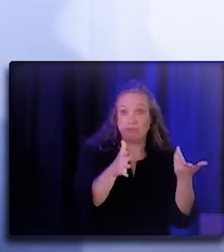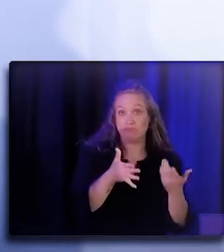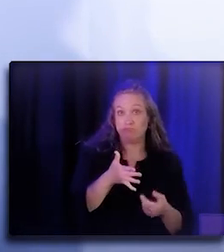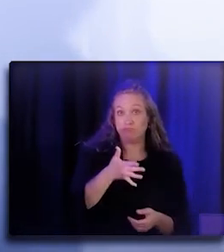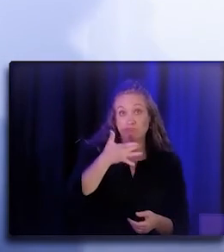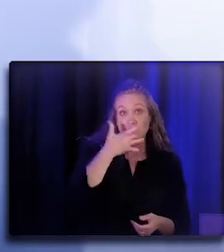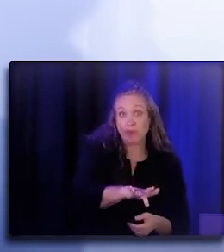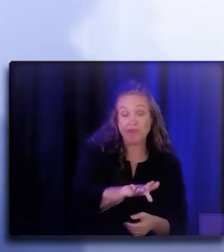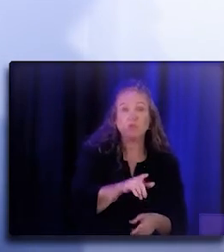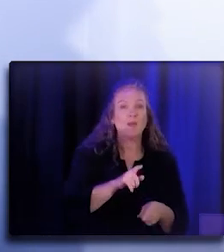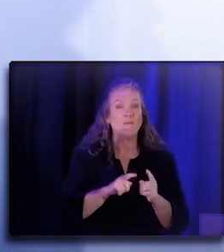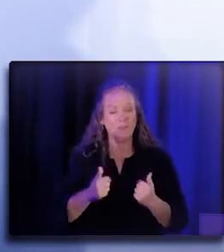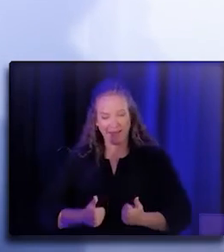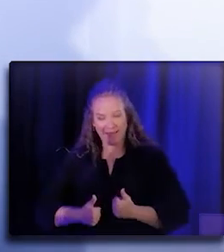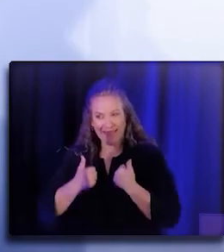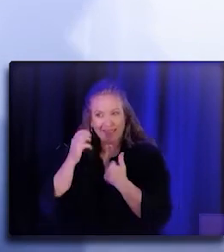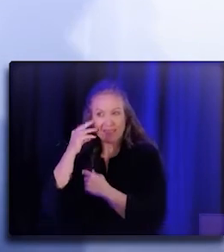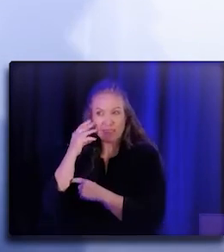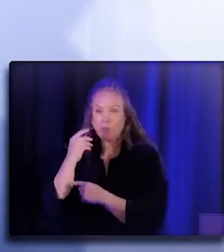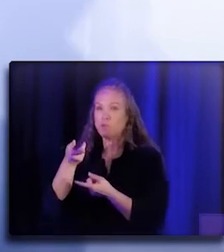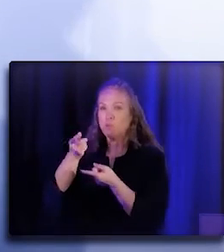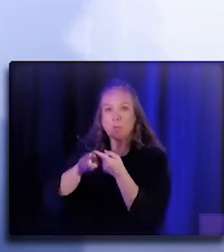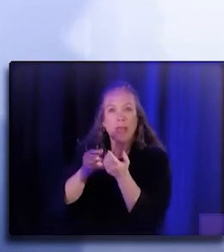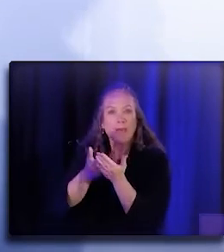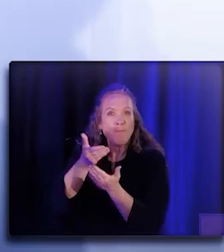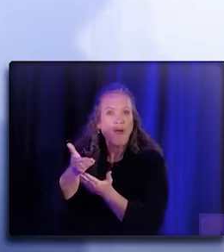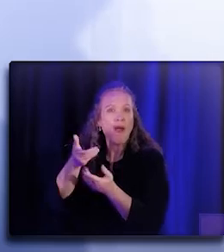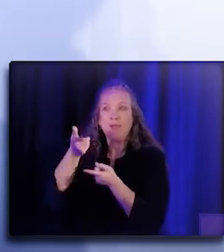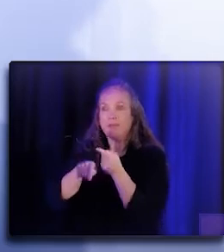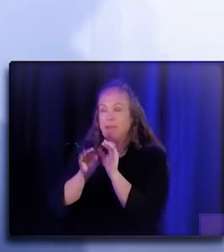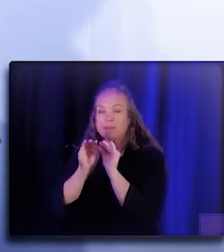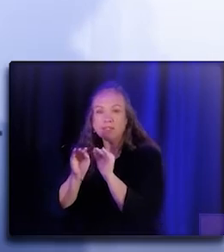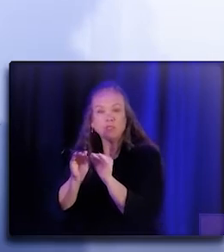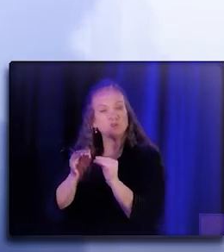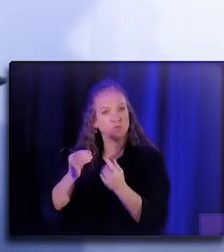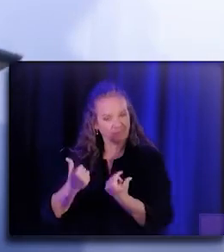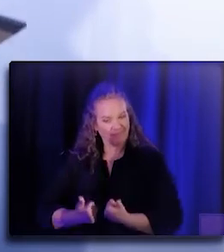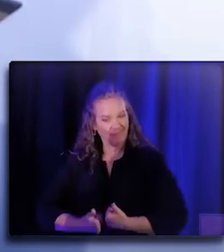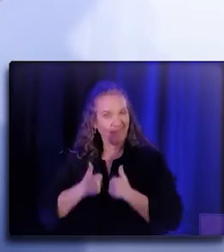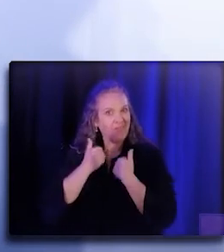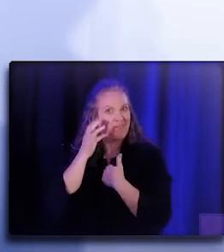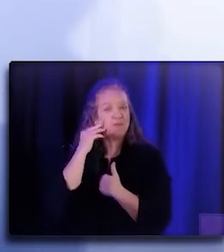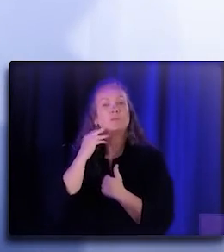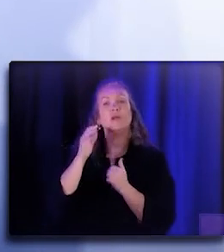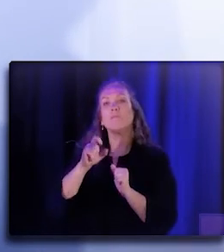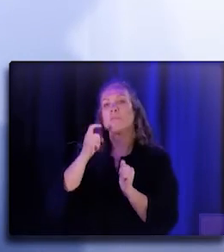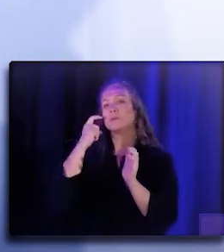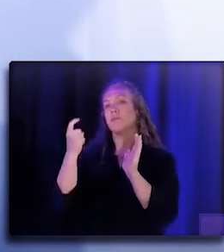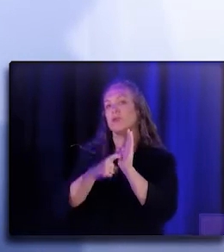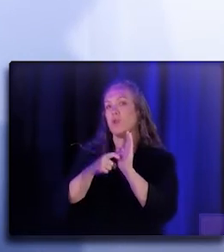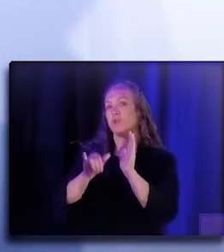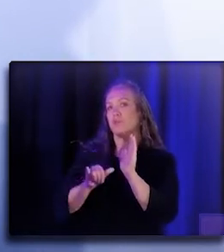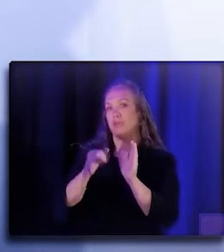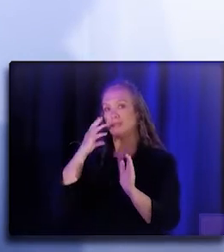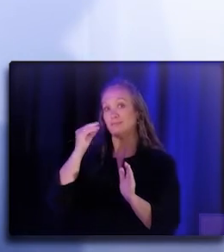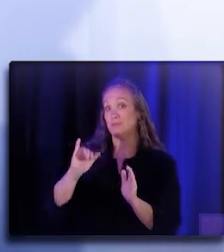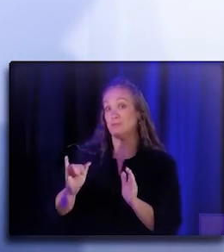but lived experience can't be bought or taught, it's lived. And so, you know, let us acknowledge that as well. That's one thing I would love you to know